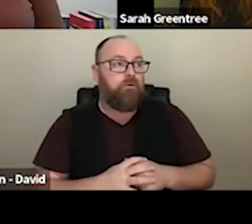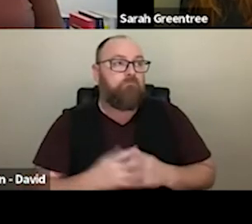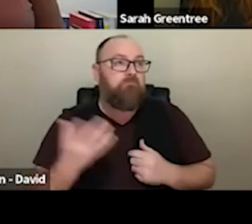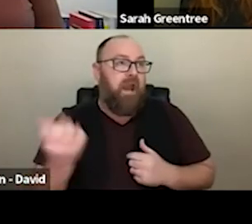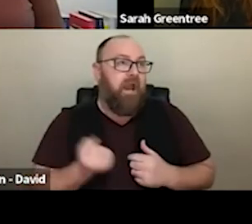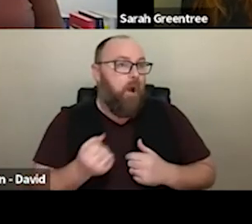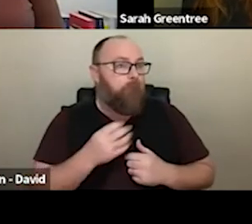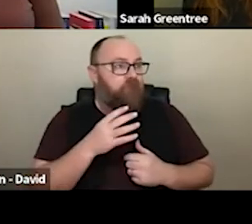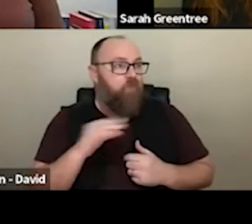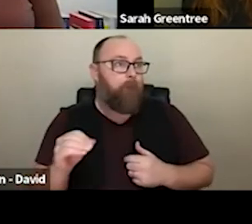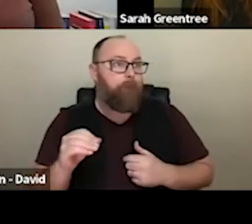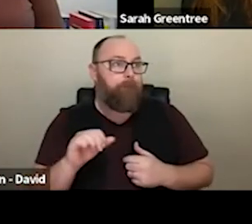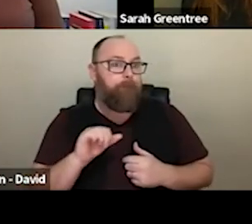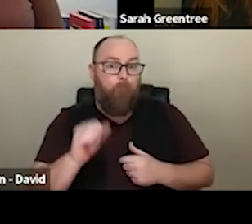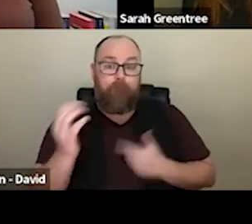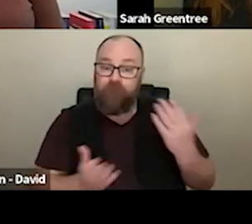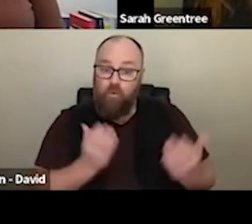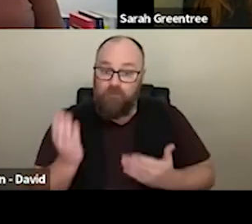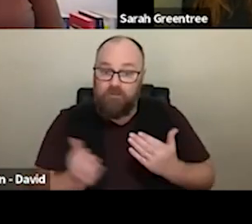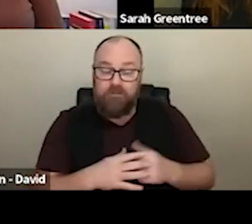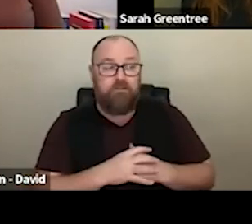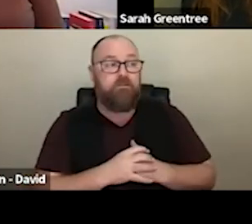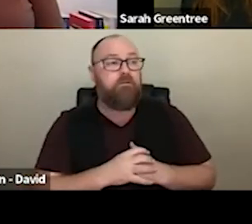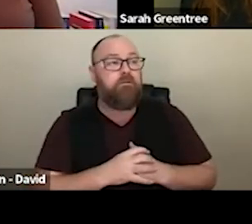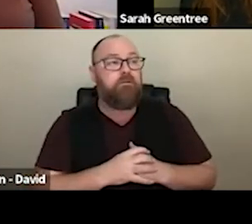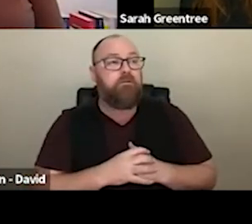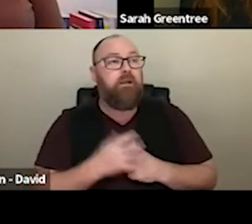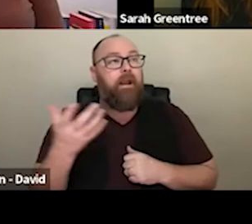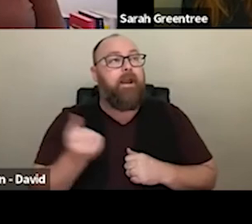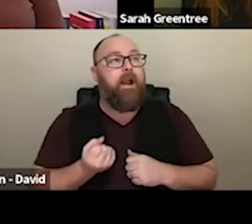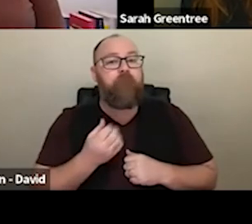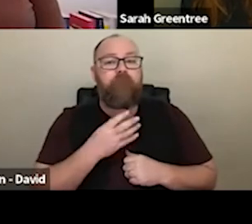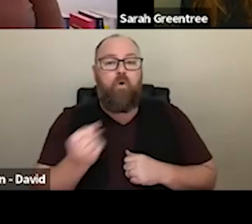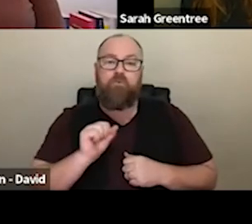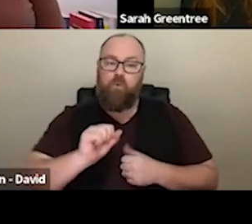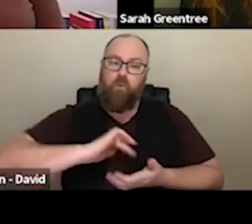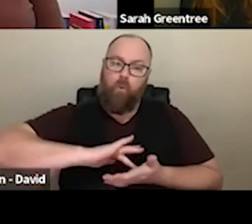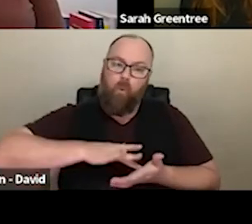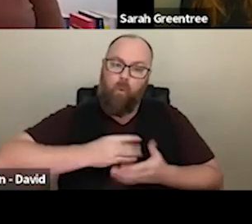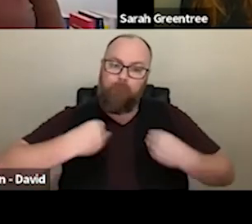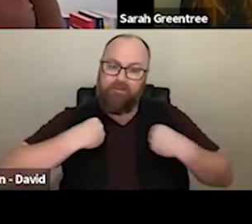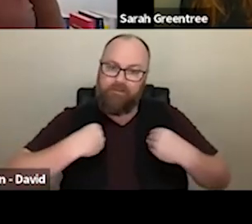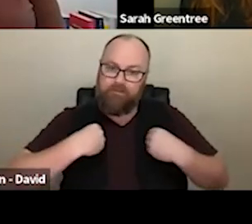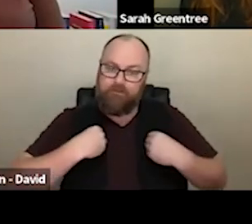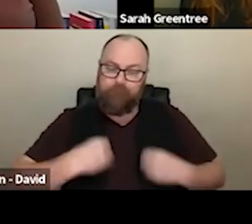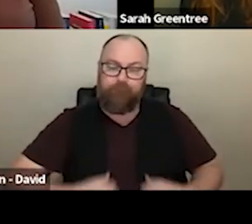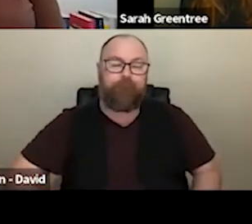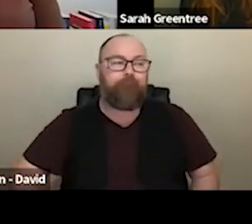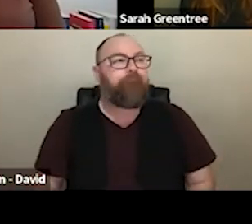from performances, income generated from the actual core business of your organization. core business of your organisation.